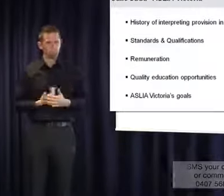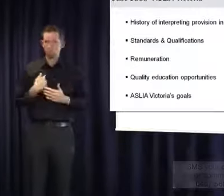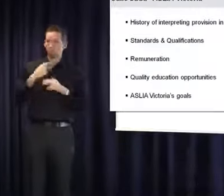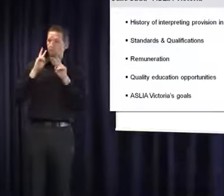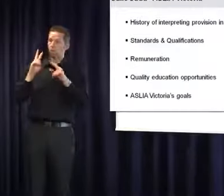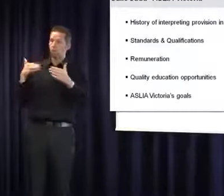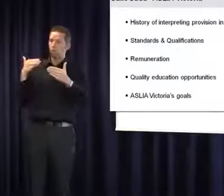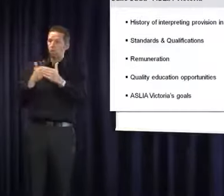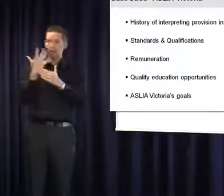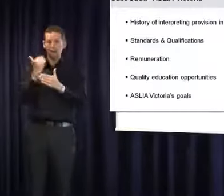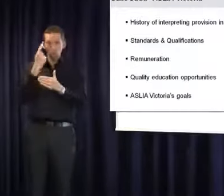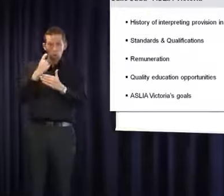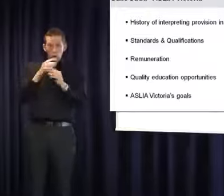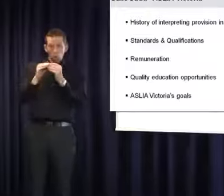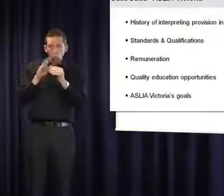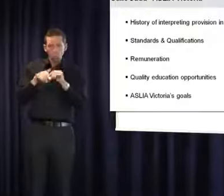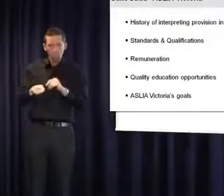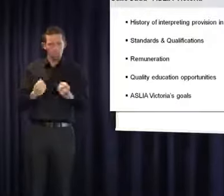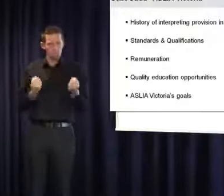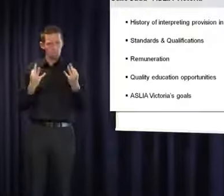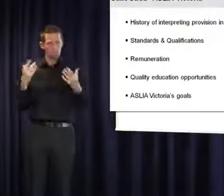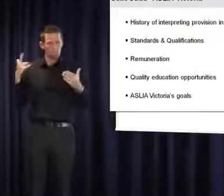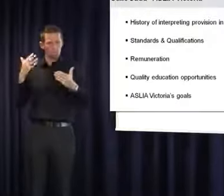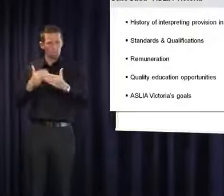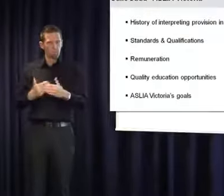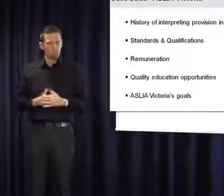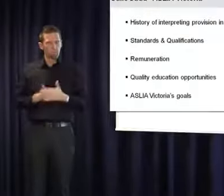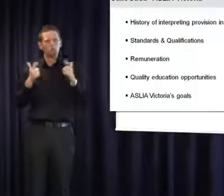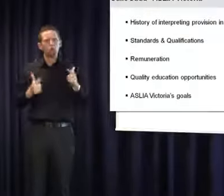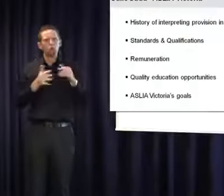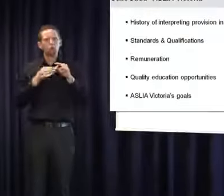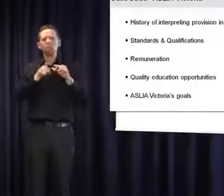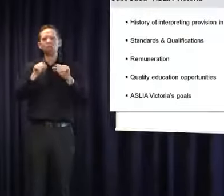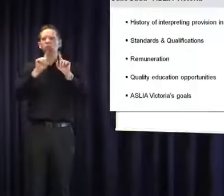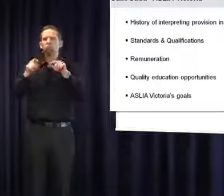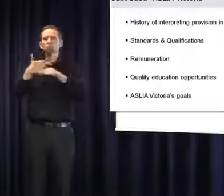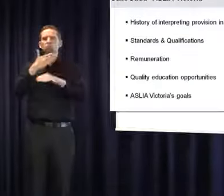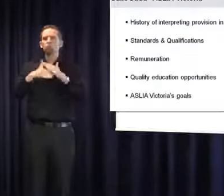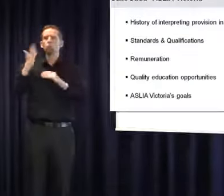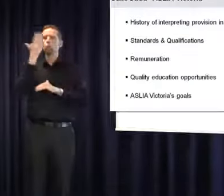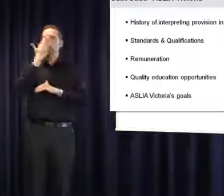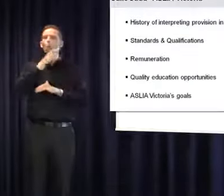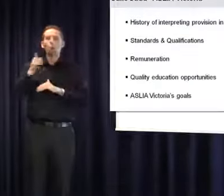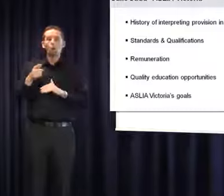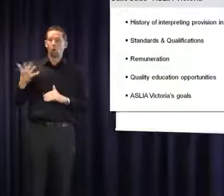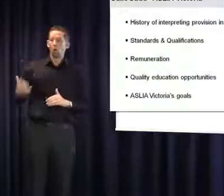things addressed. As most interpreters who are working in schools receive very low remuneration